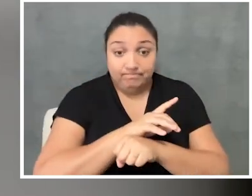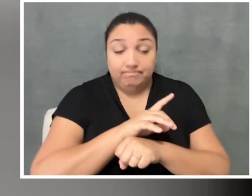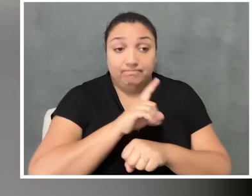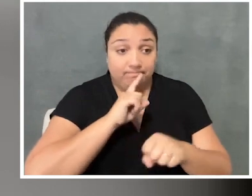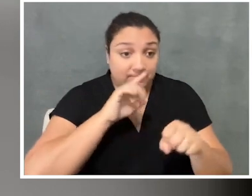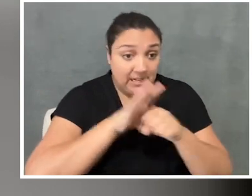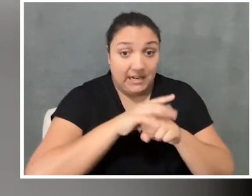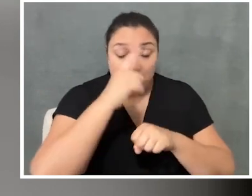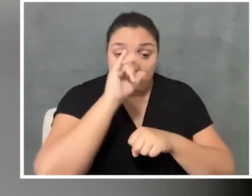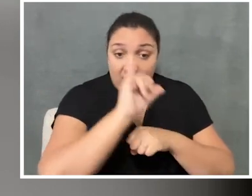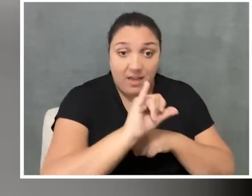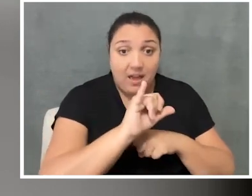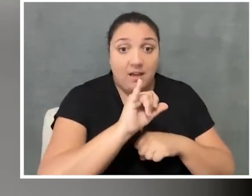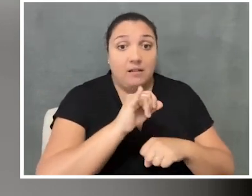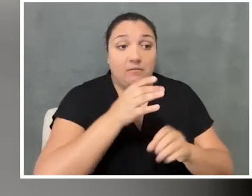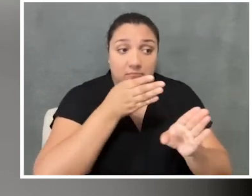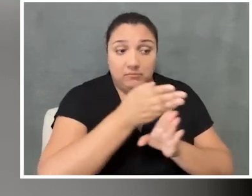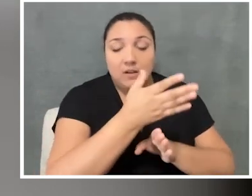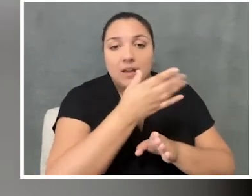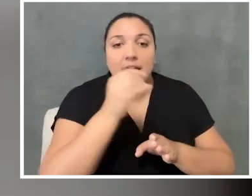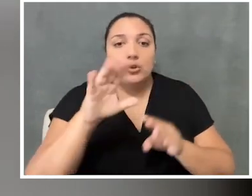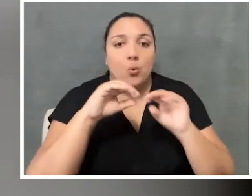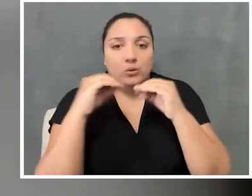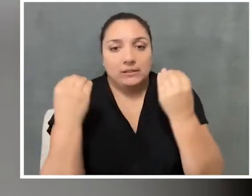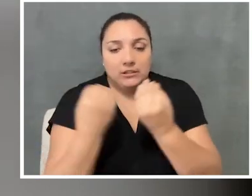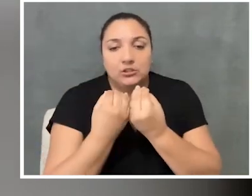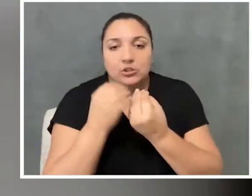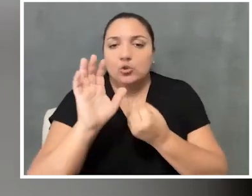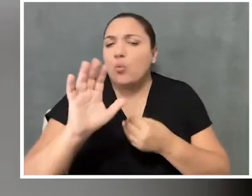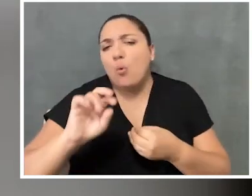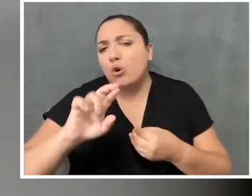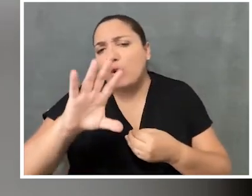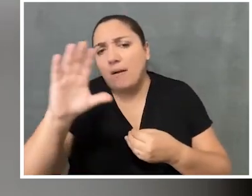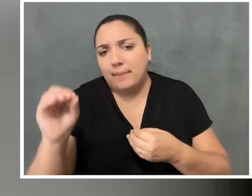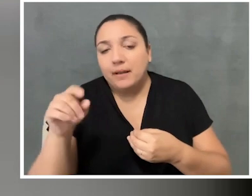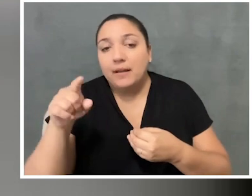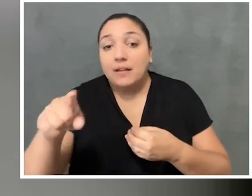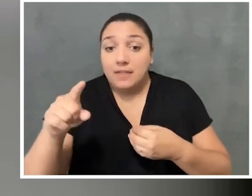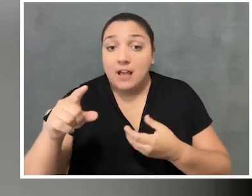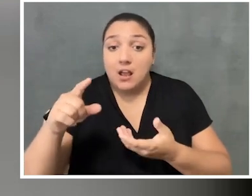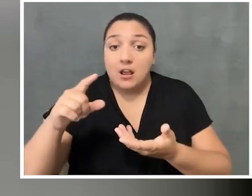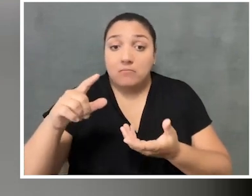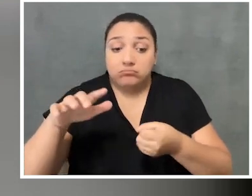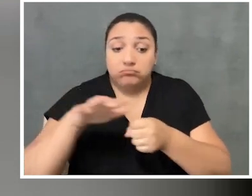and when your organization or your company is dedicating a salary amount of your budget